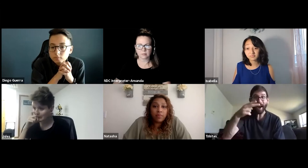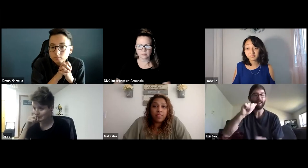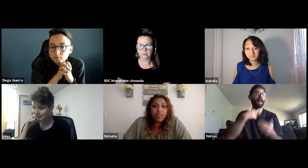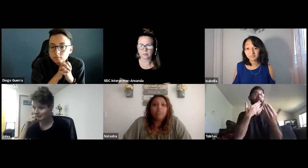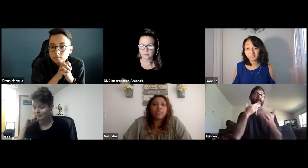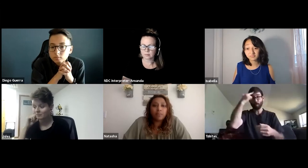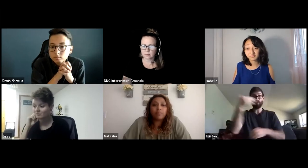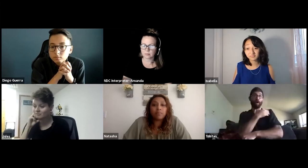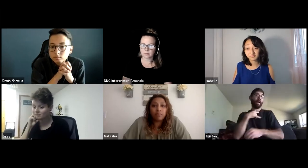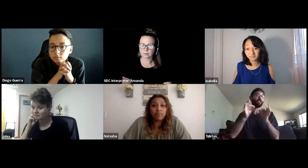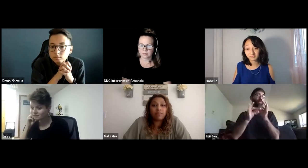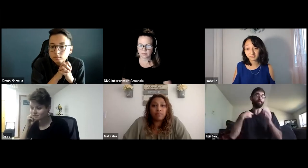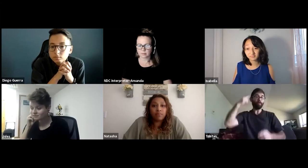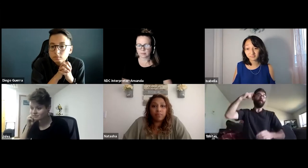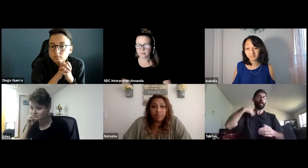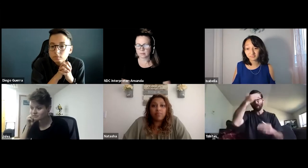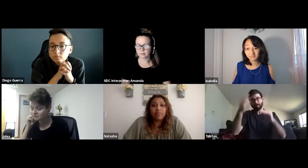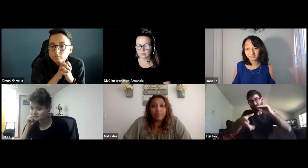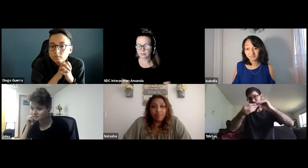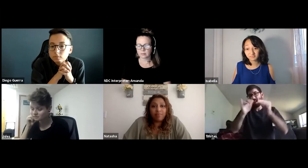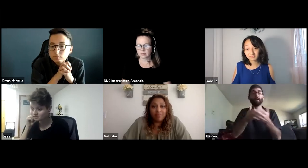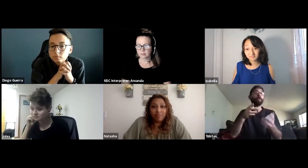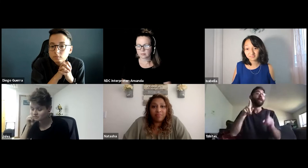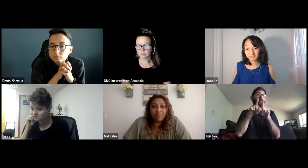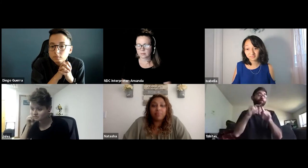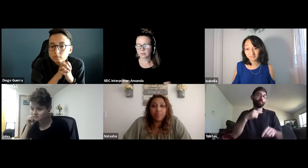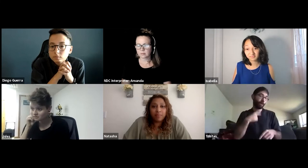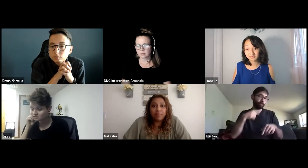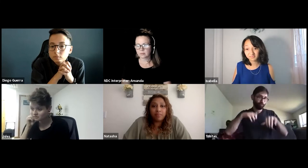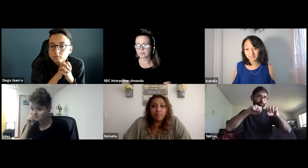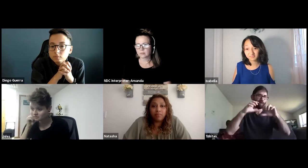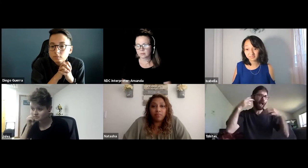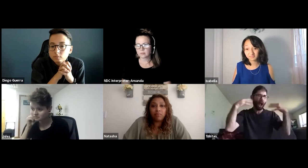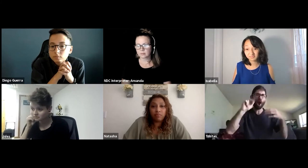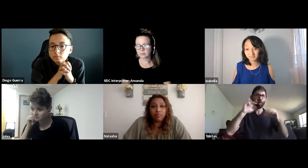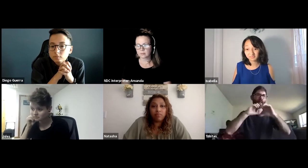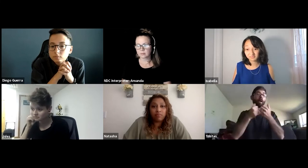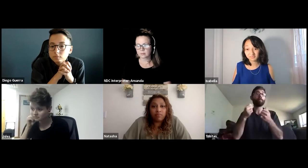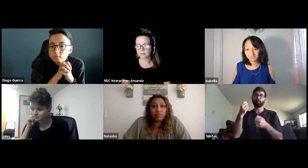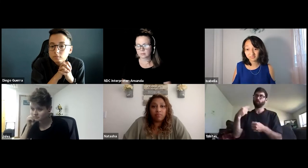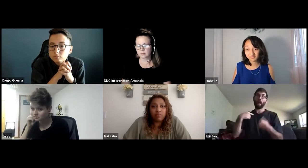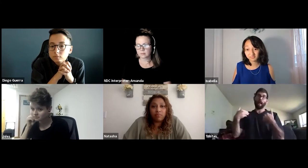what you mentioned also, Natasha, thank you, that reminds me, when you mentioned the interpreter. I'd forgotten about that.